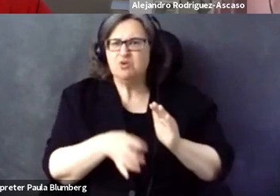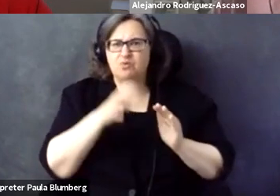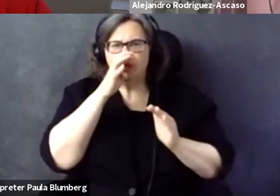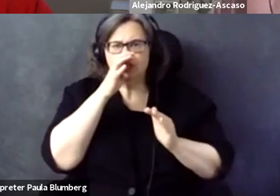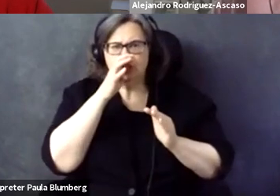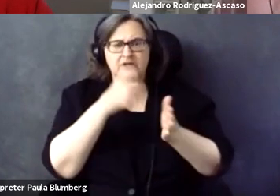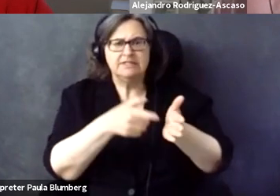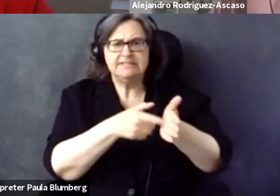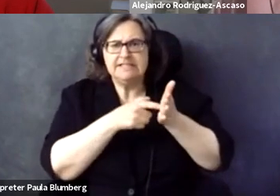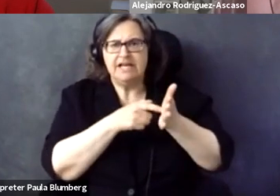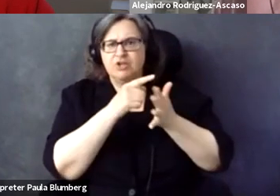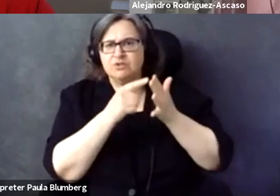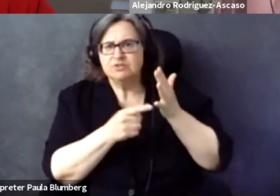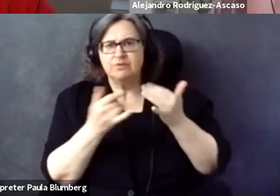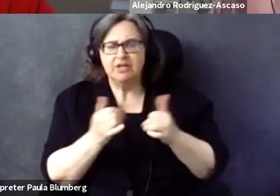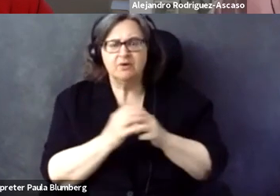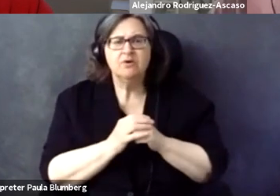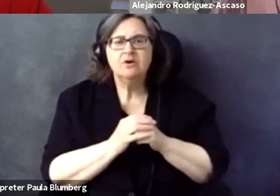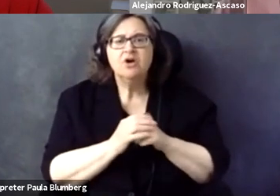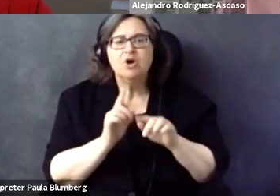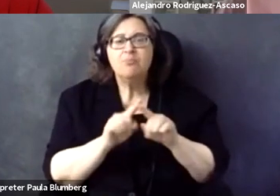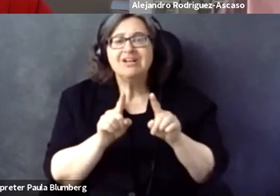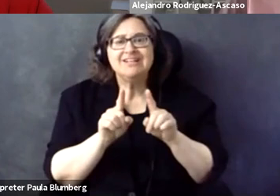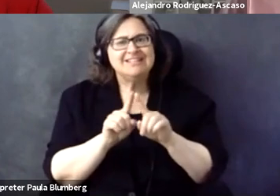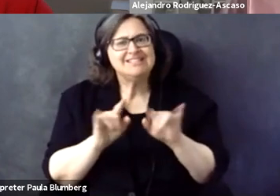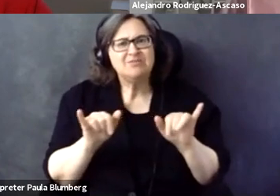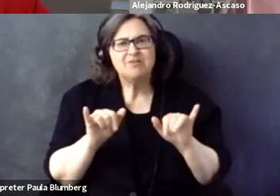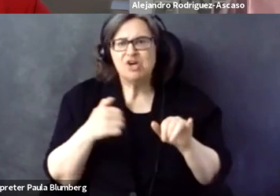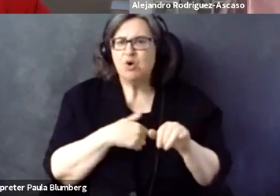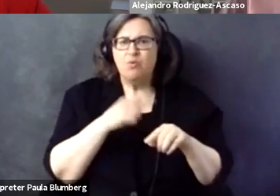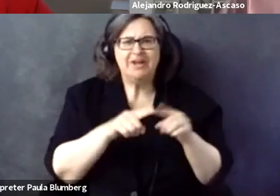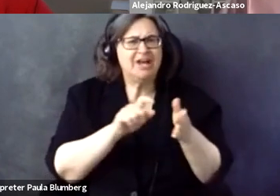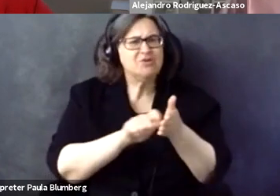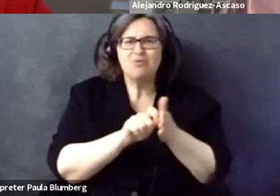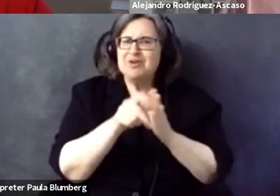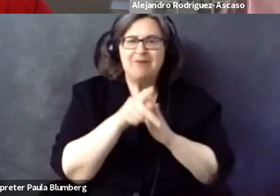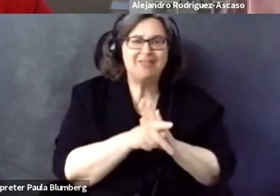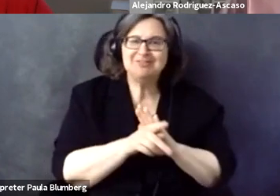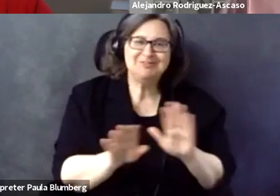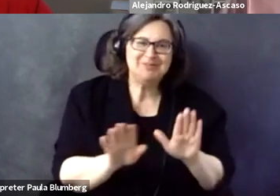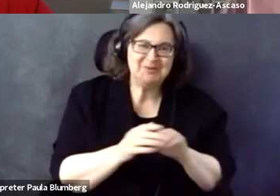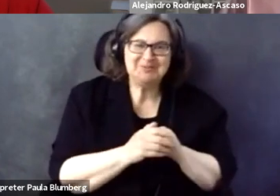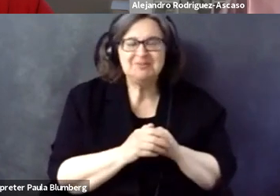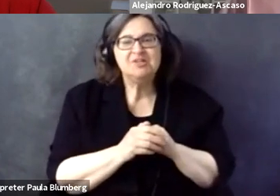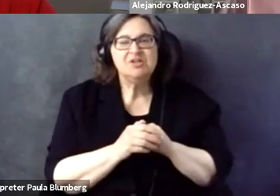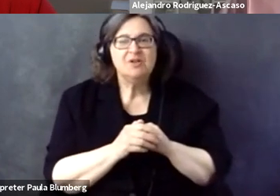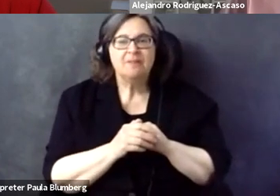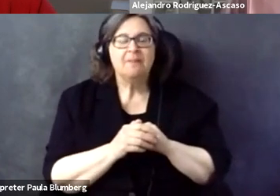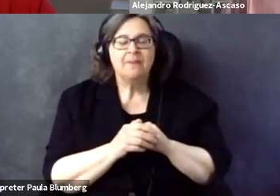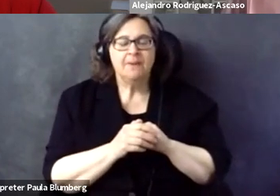of WOOKAG3.0 is re-thinking the conformance model, this rigidness that we have in the standard, but at the same time not